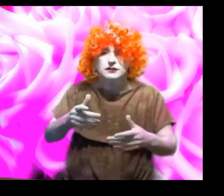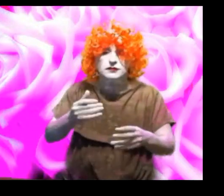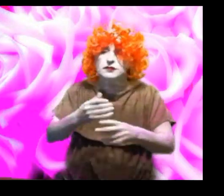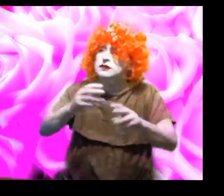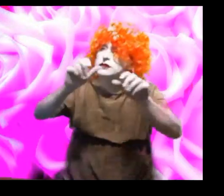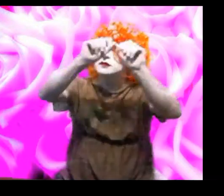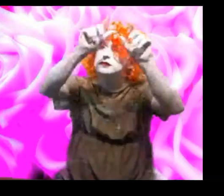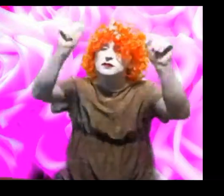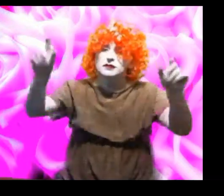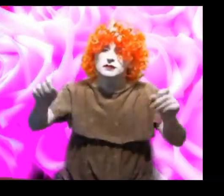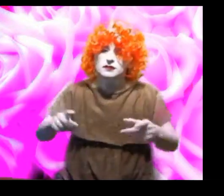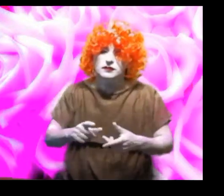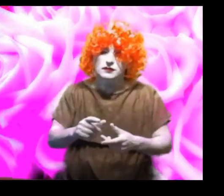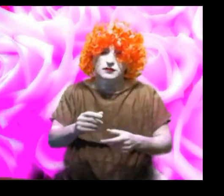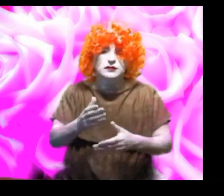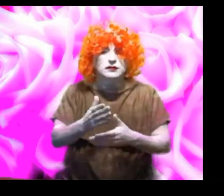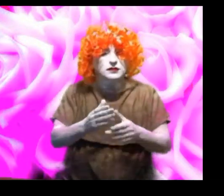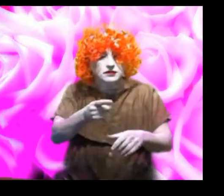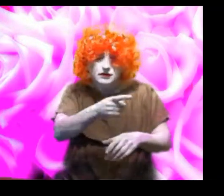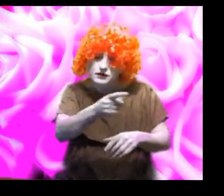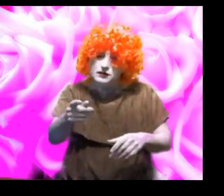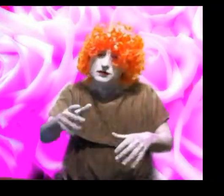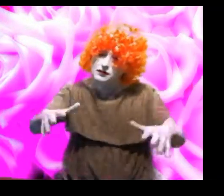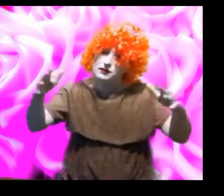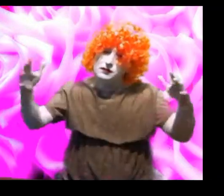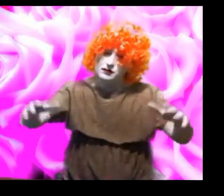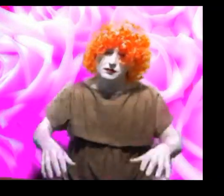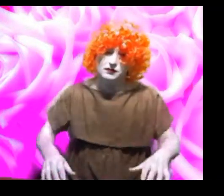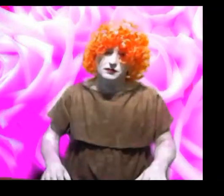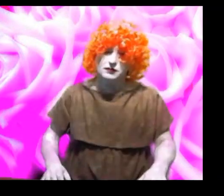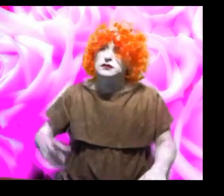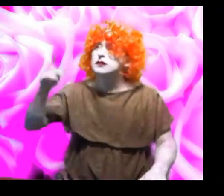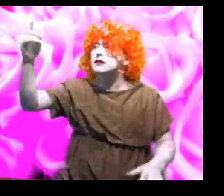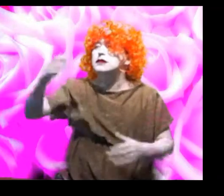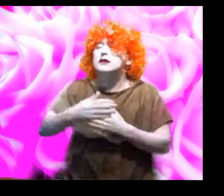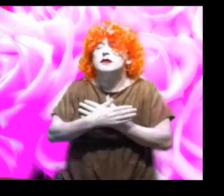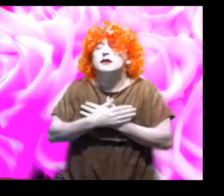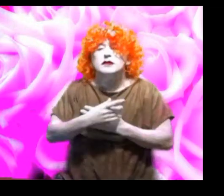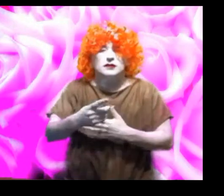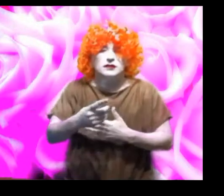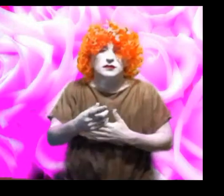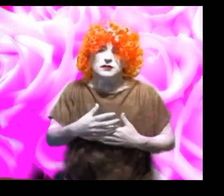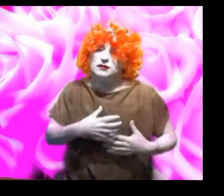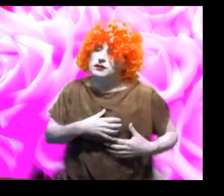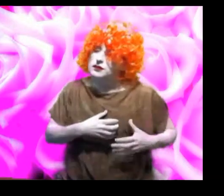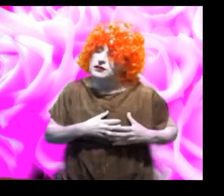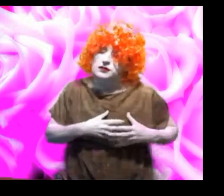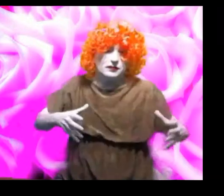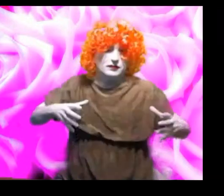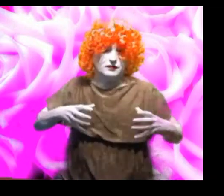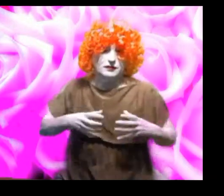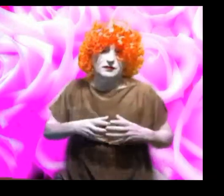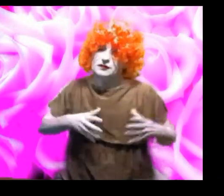God loves you so much, her heart jumps for joy (you can call God him or her, she doesn't mind what you call him).